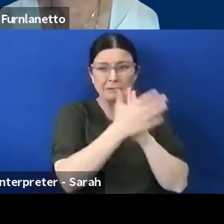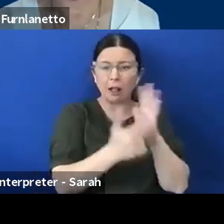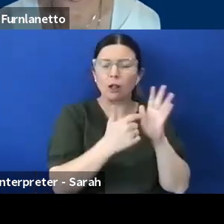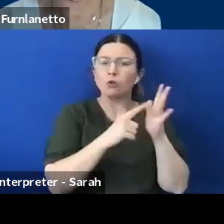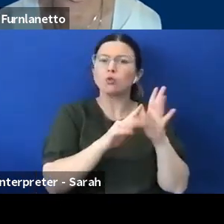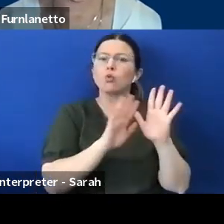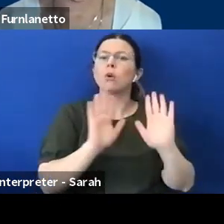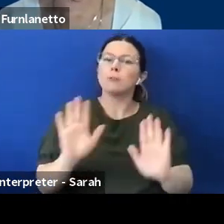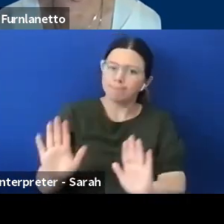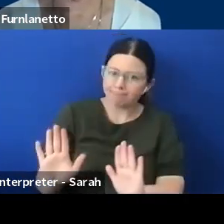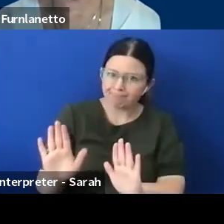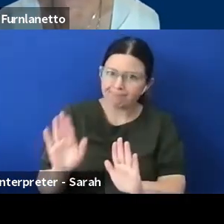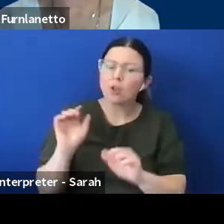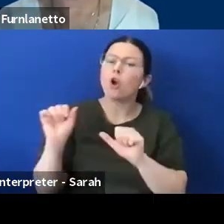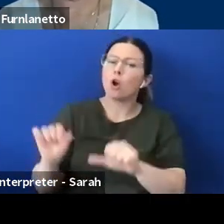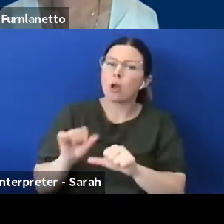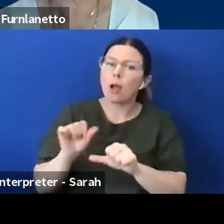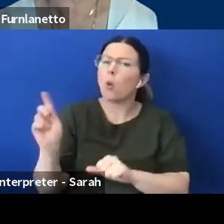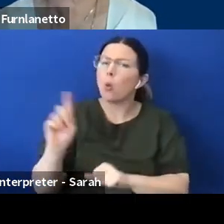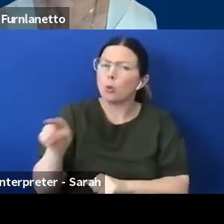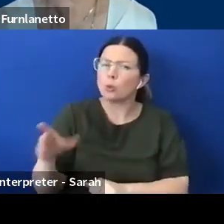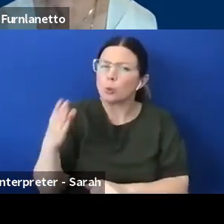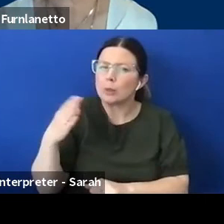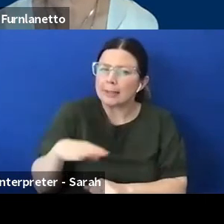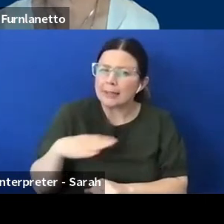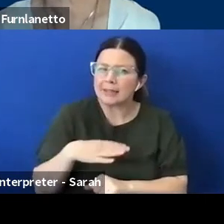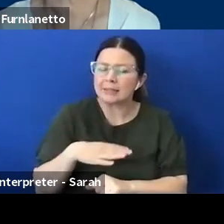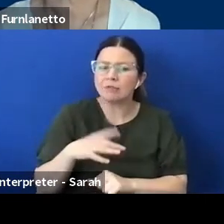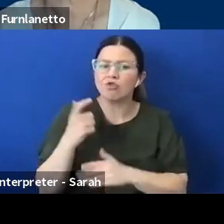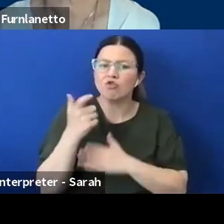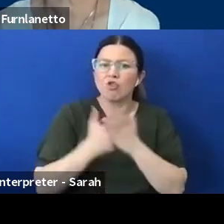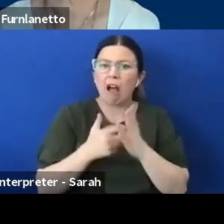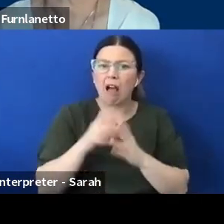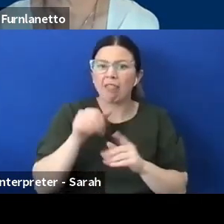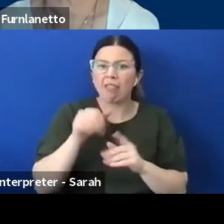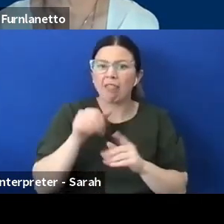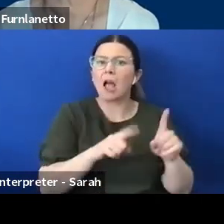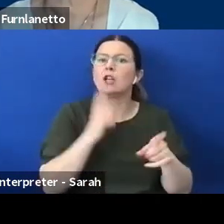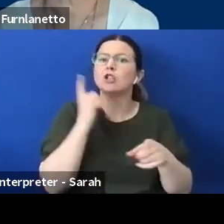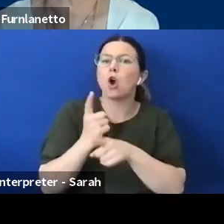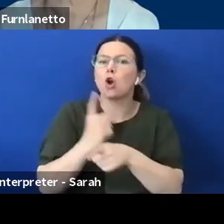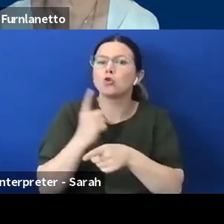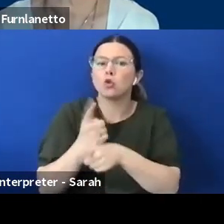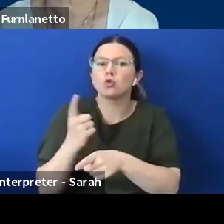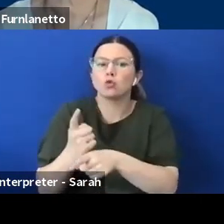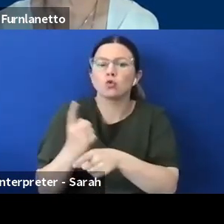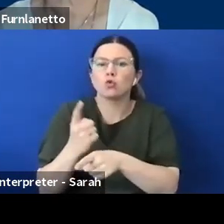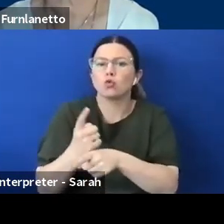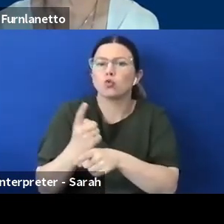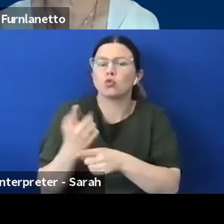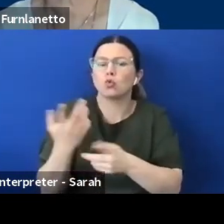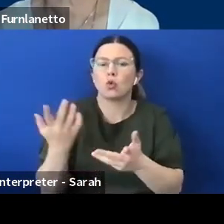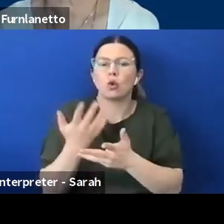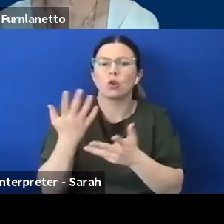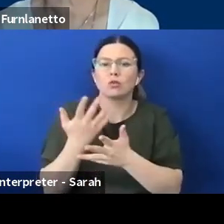what is needed in instead of just talking about something that really doesn't matter